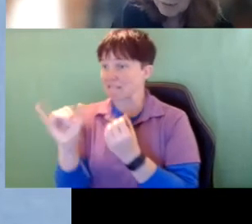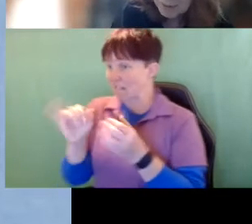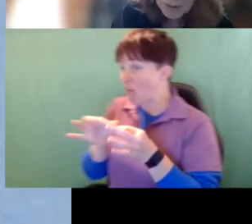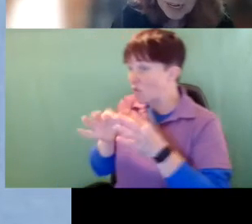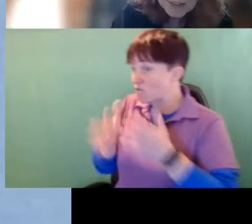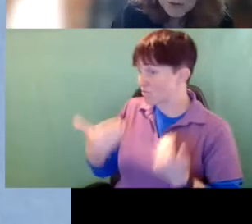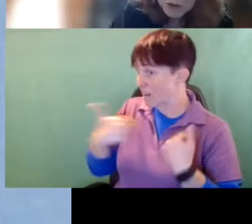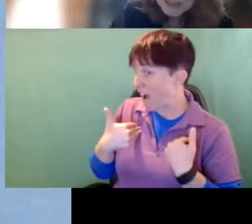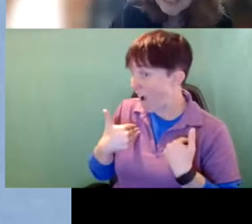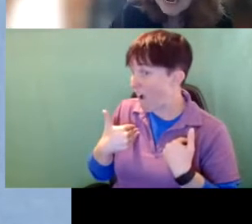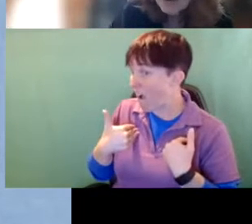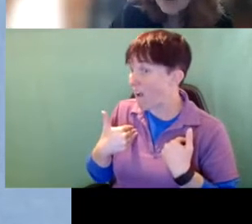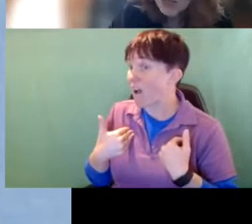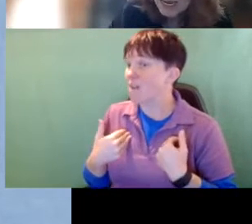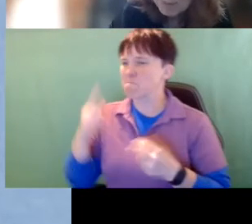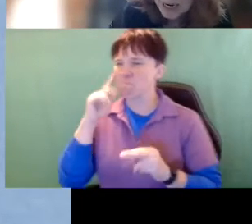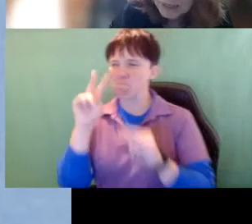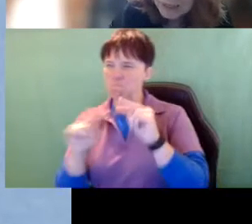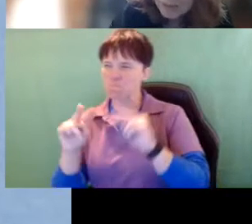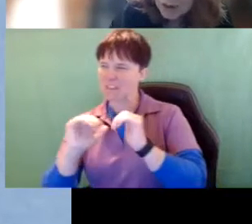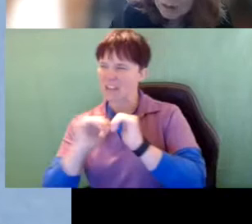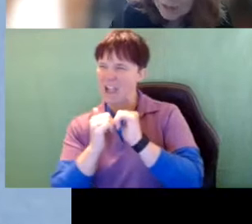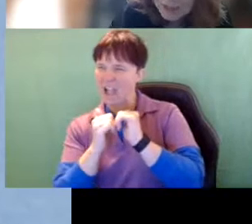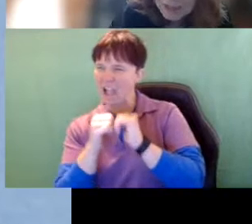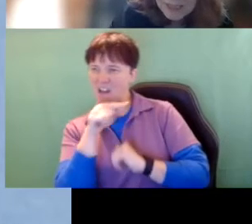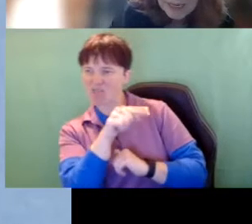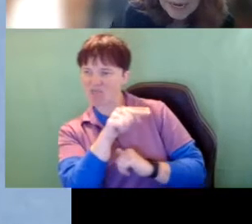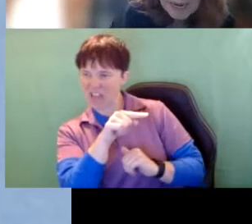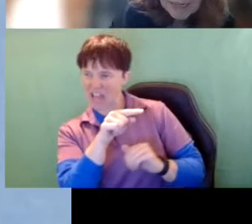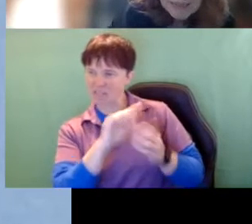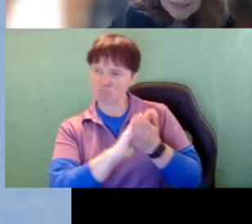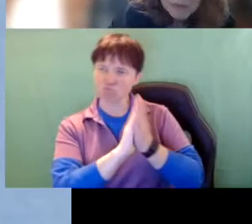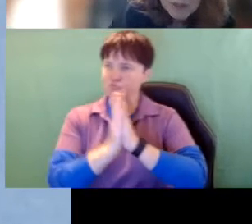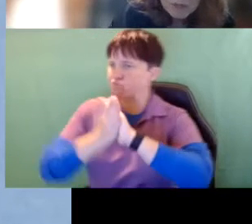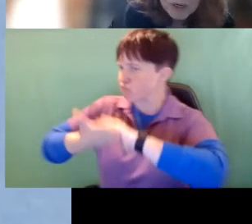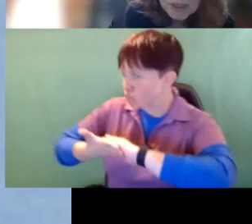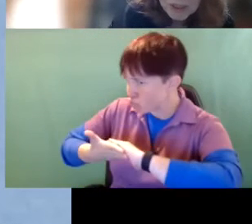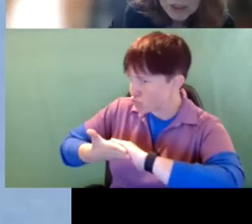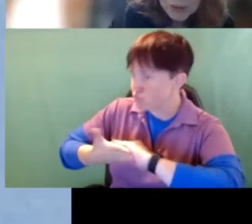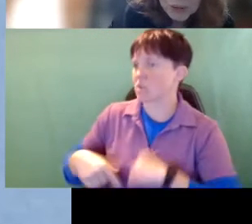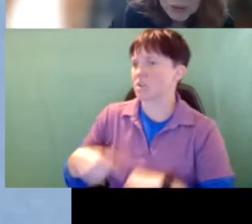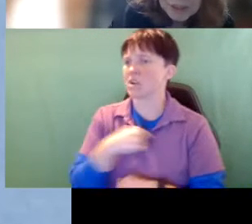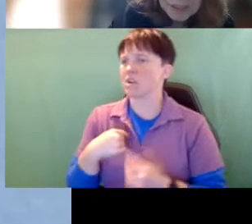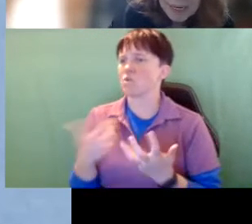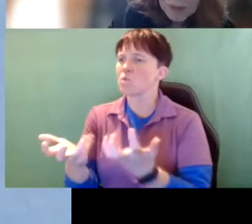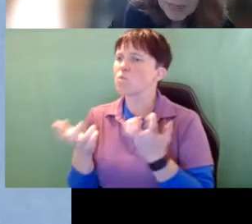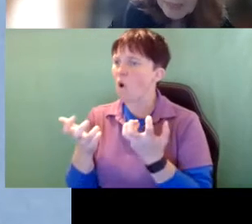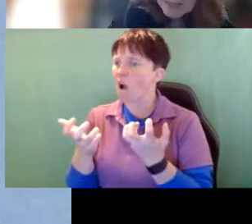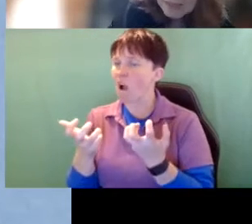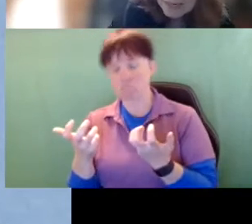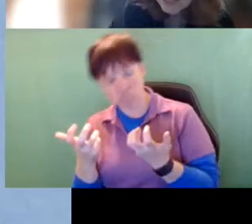It kind of looked how that practice involved and we've wanted to say, Well, that's that's